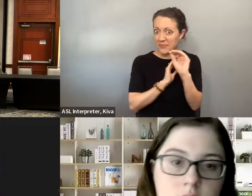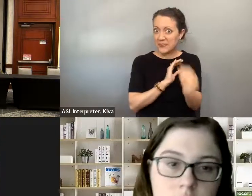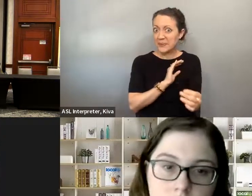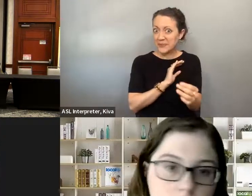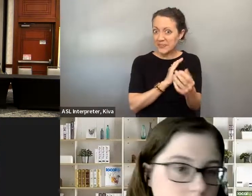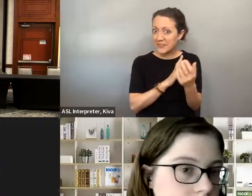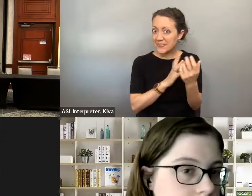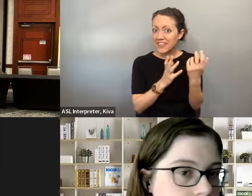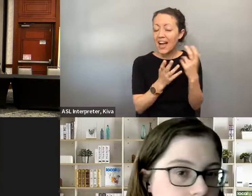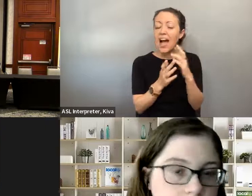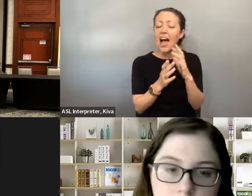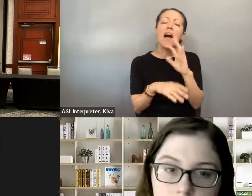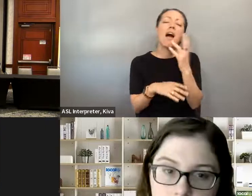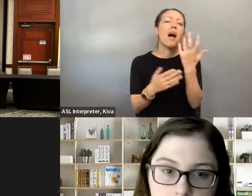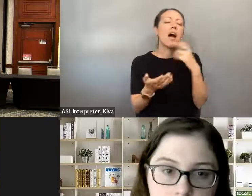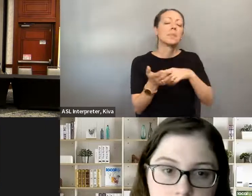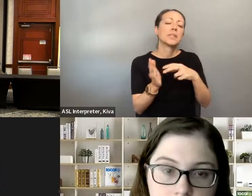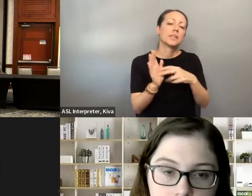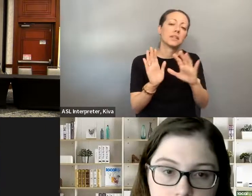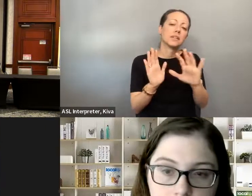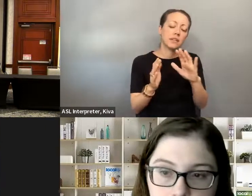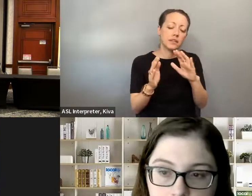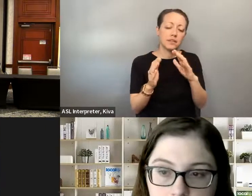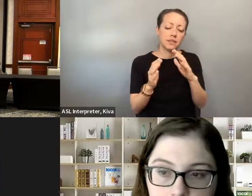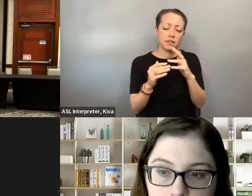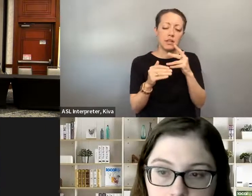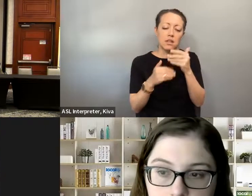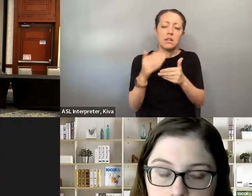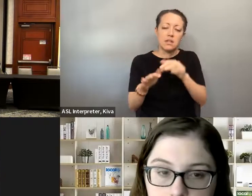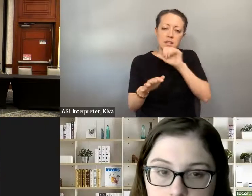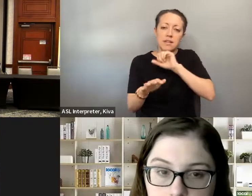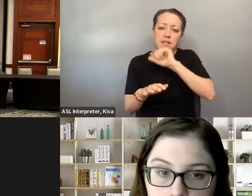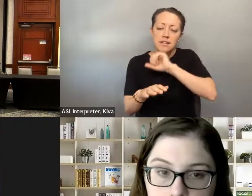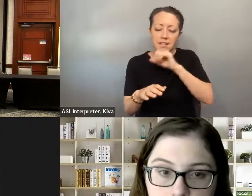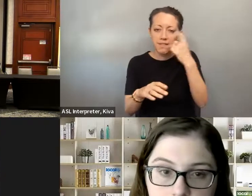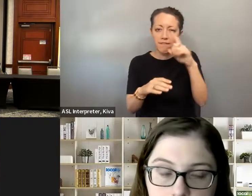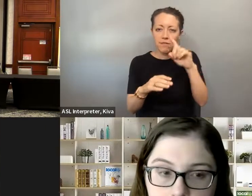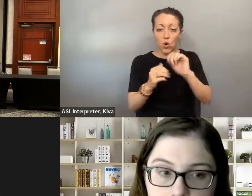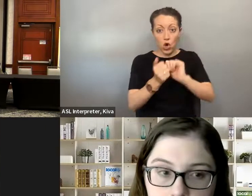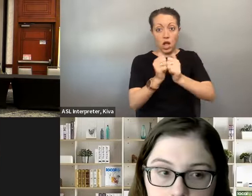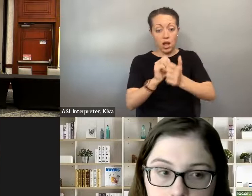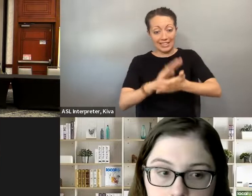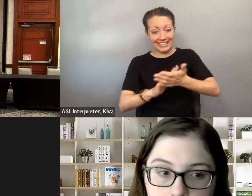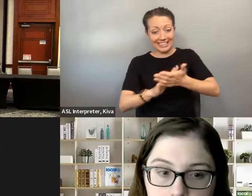And I really didn't see a negative aspect to it. to make this better? And I really didn't see a negative